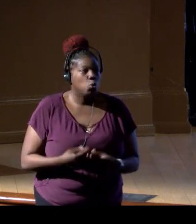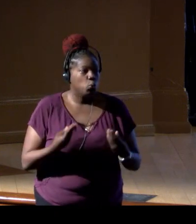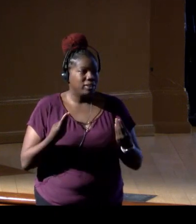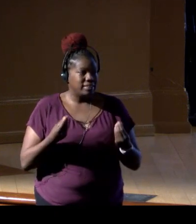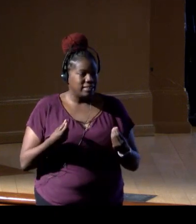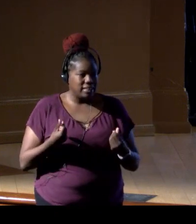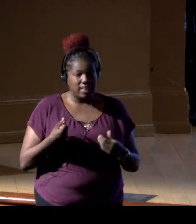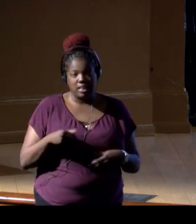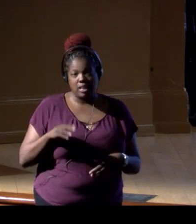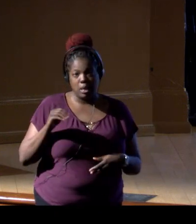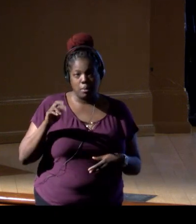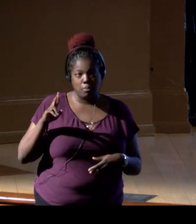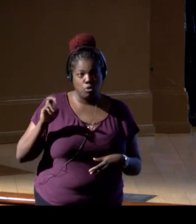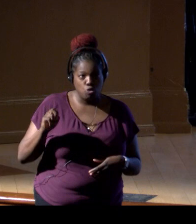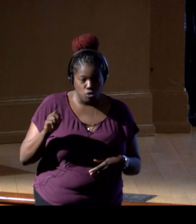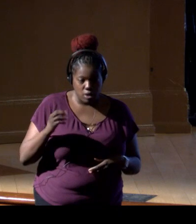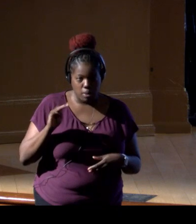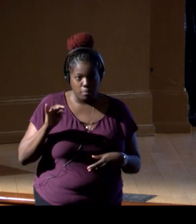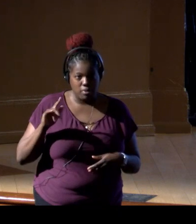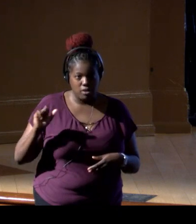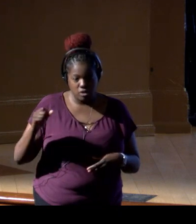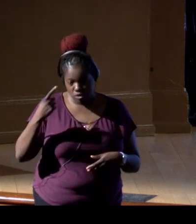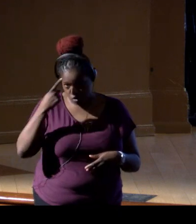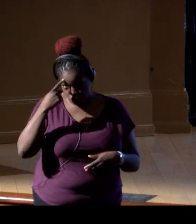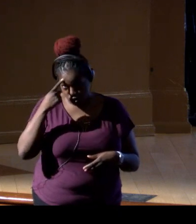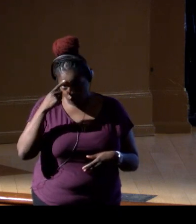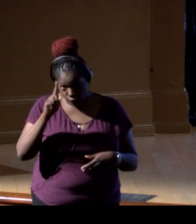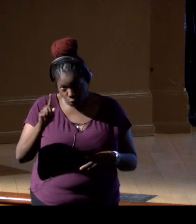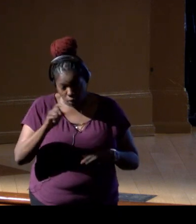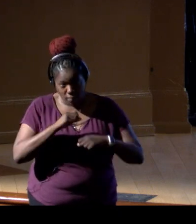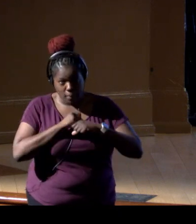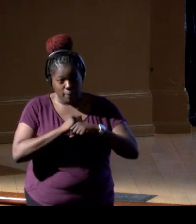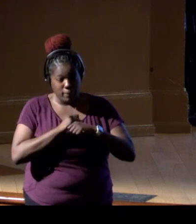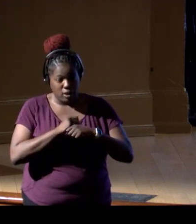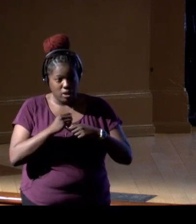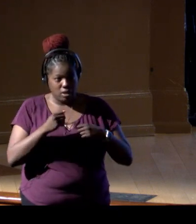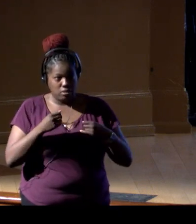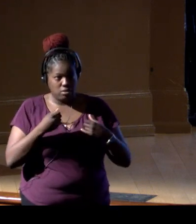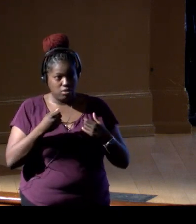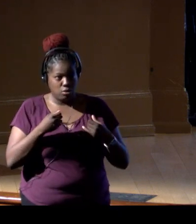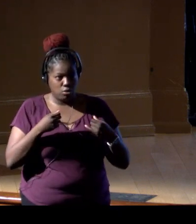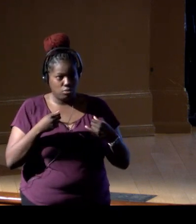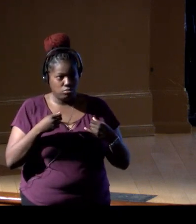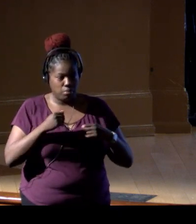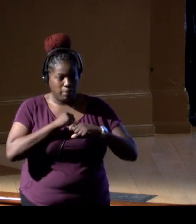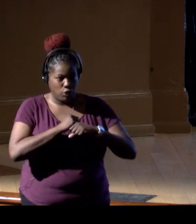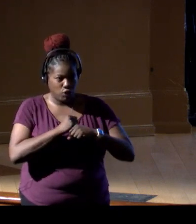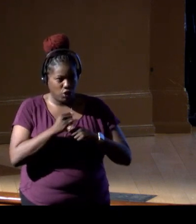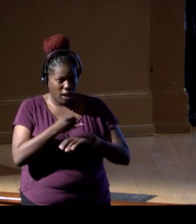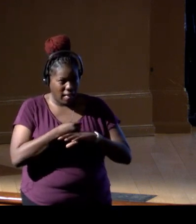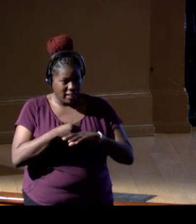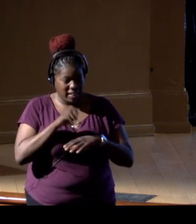Mainly, that's for beach renourishment and barrier island renourishment, but eDNA could allow us to see